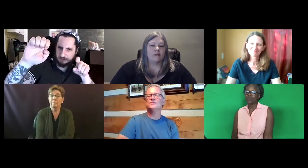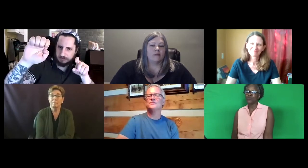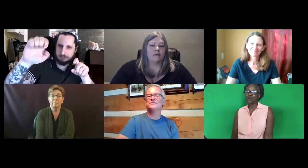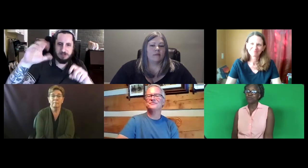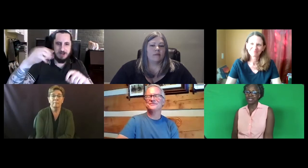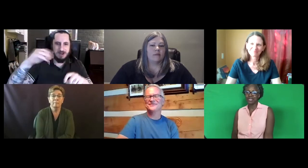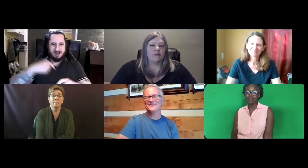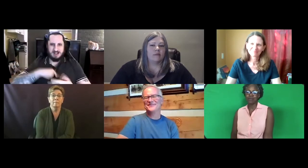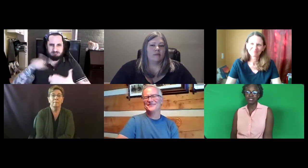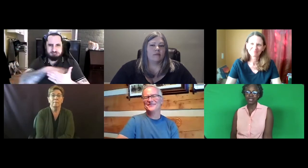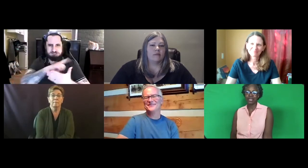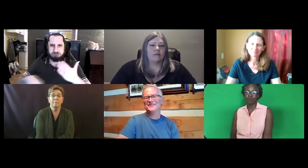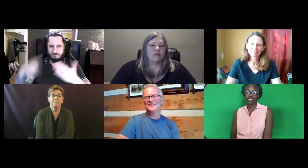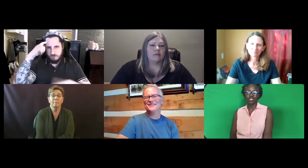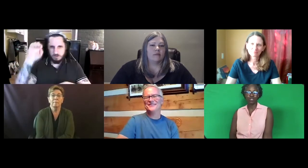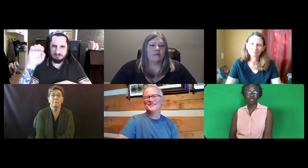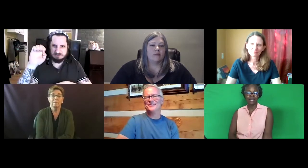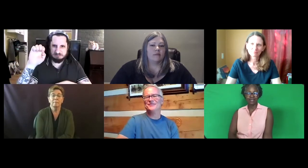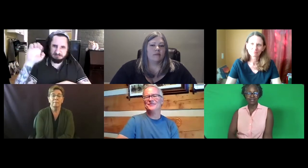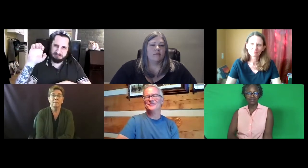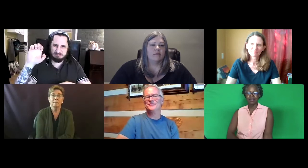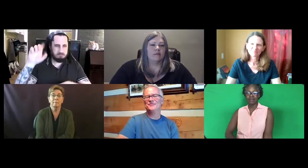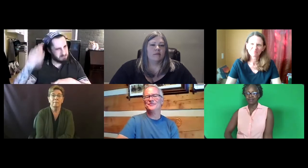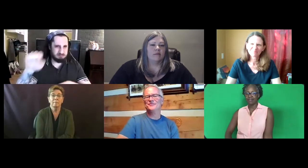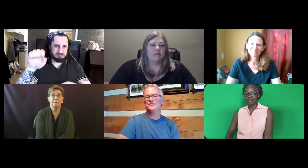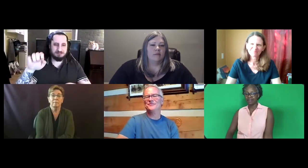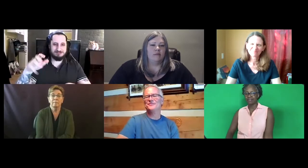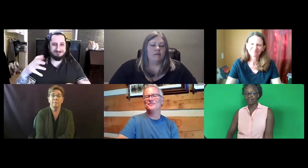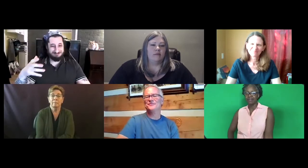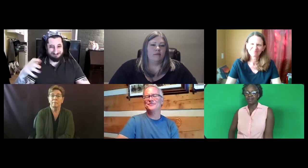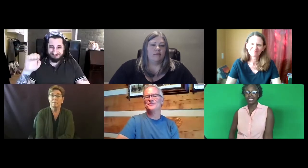form an E in American Sign Language it should look like this and not that.